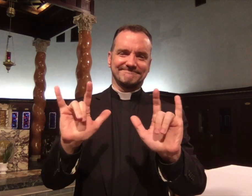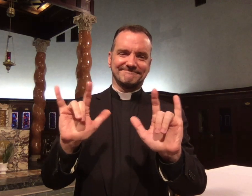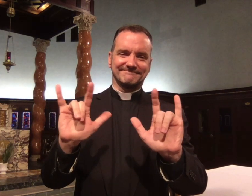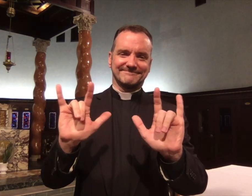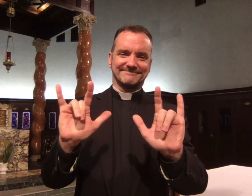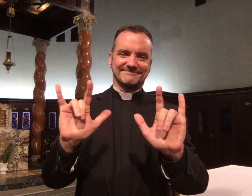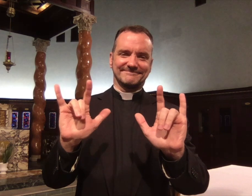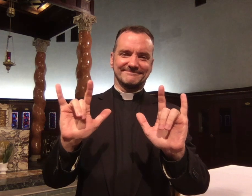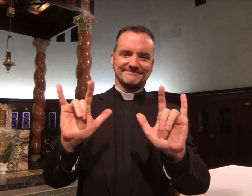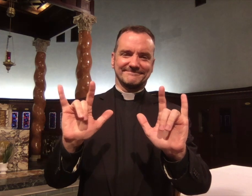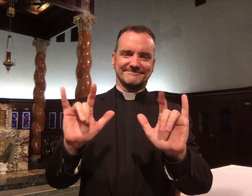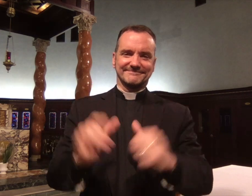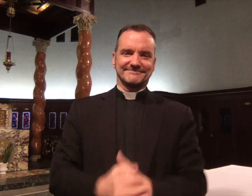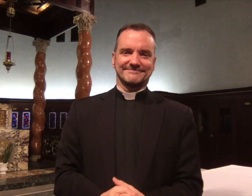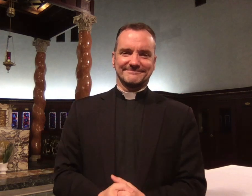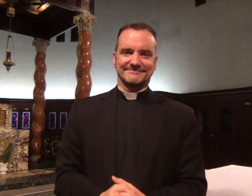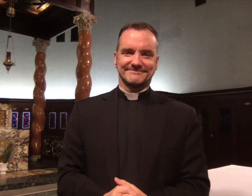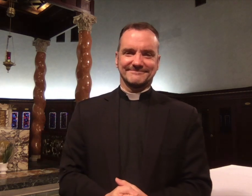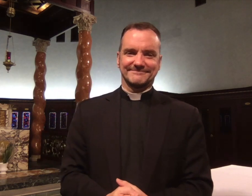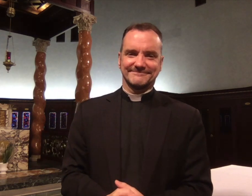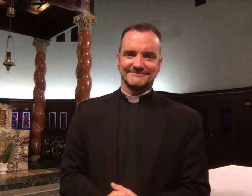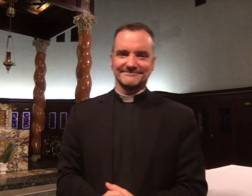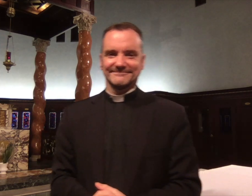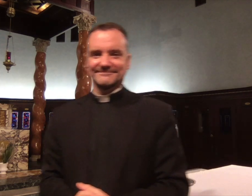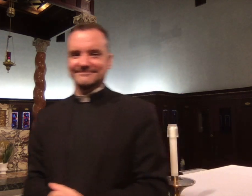Love you all.